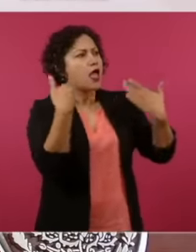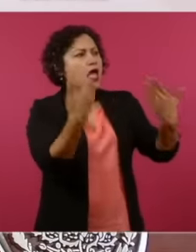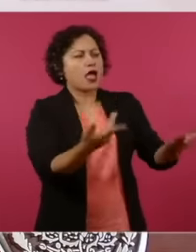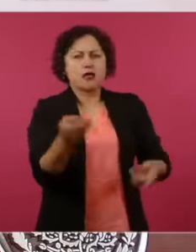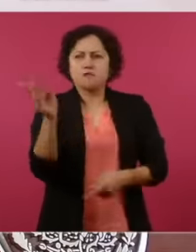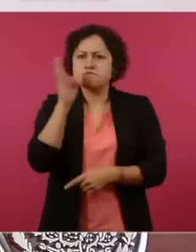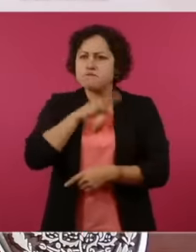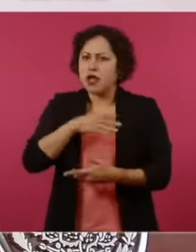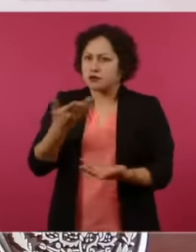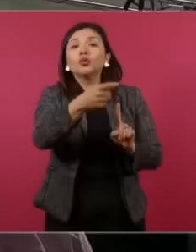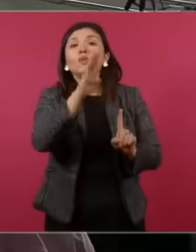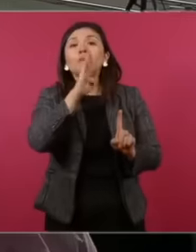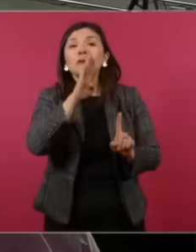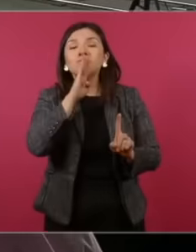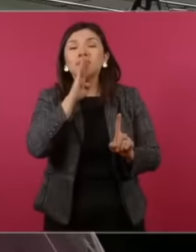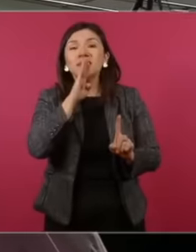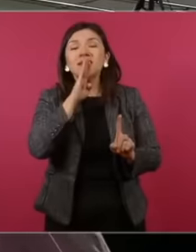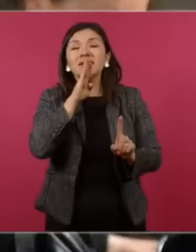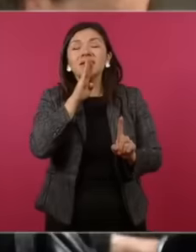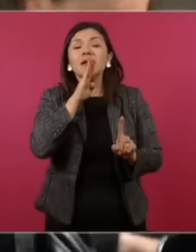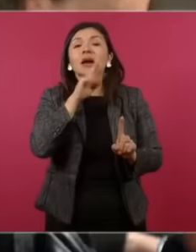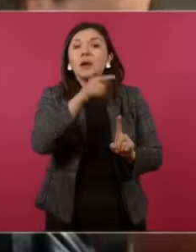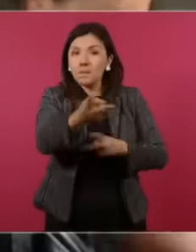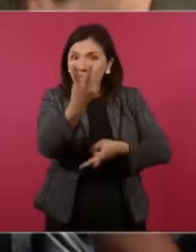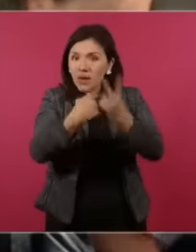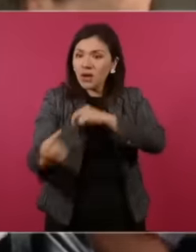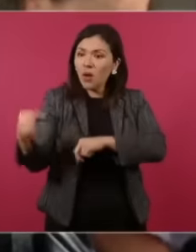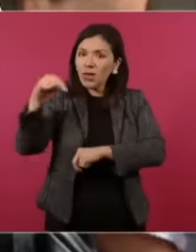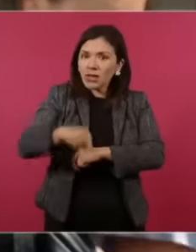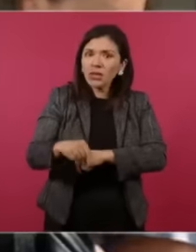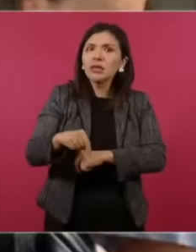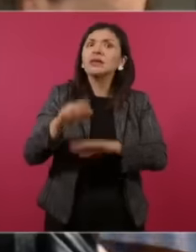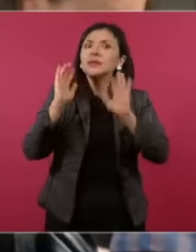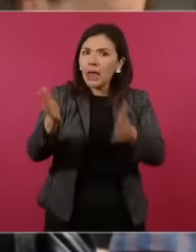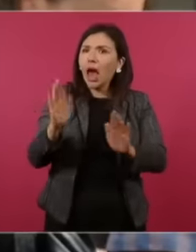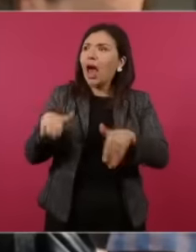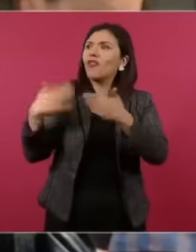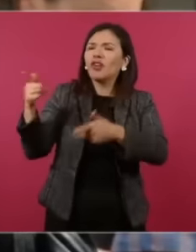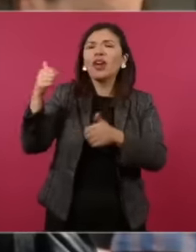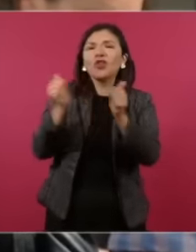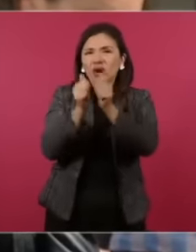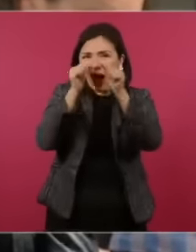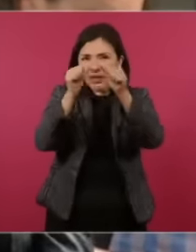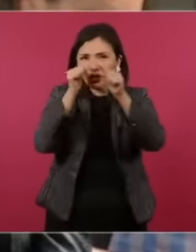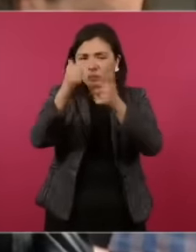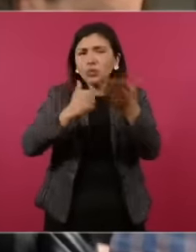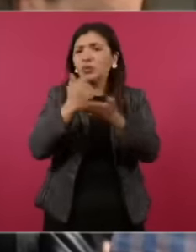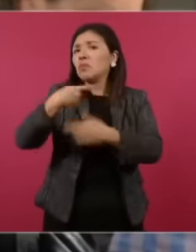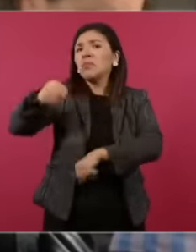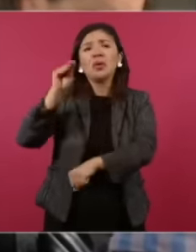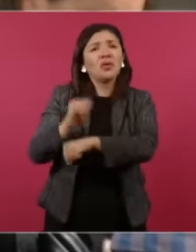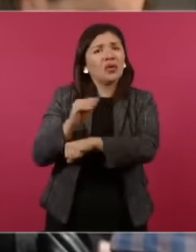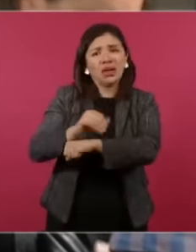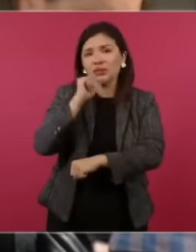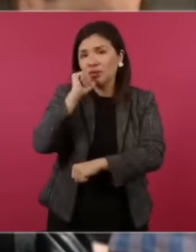Michelle's mother from the coast came, she tried to be here in public service, they didn't pay attention to her, she wanted